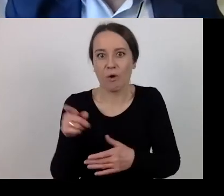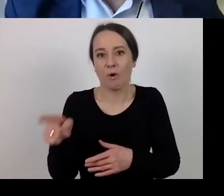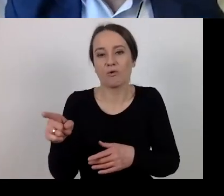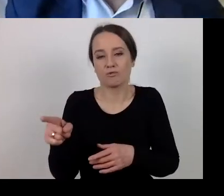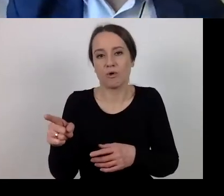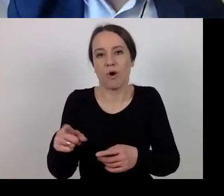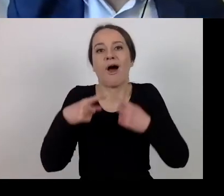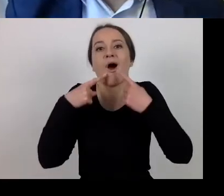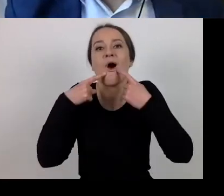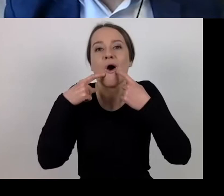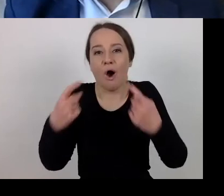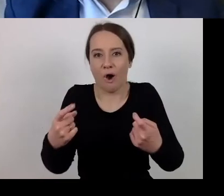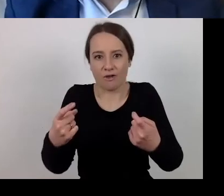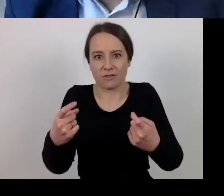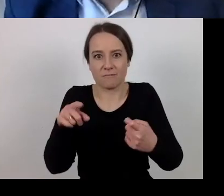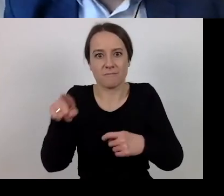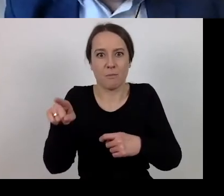for breach of public spending discipline.